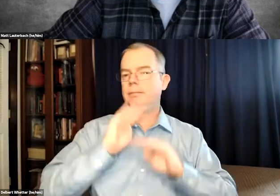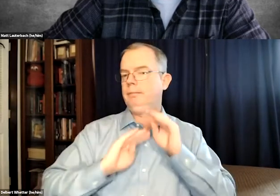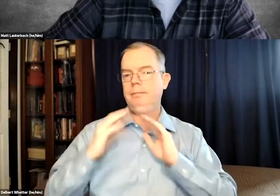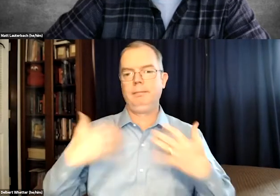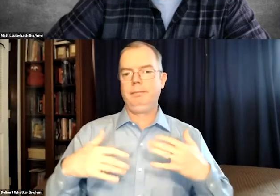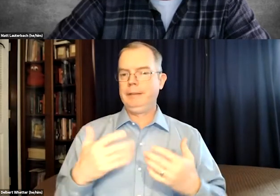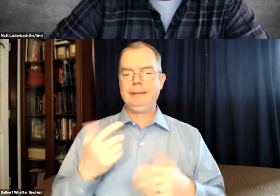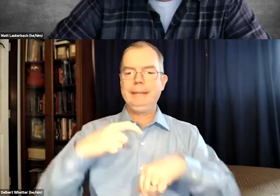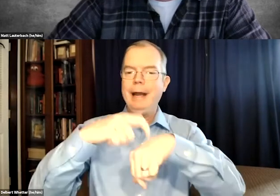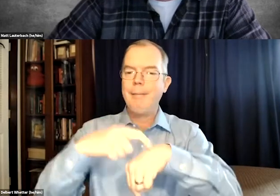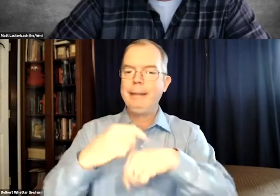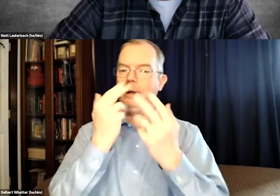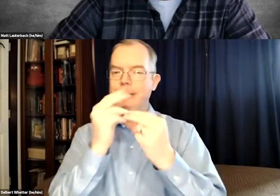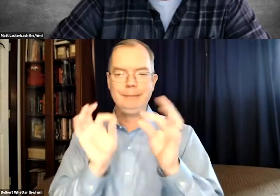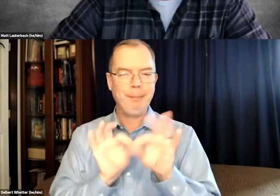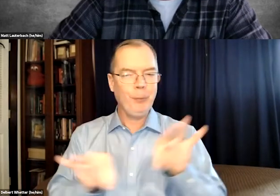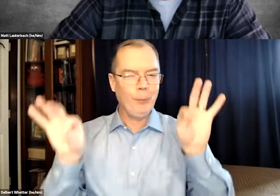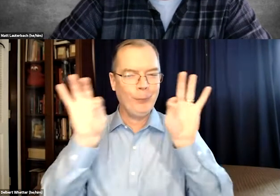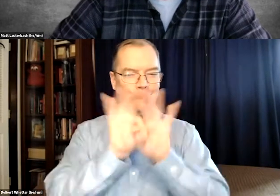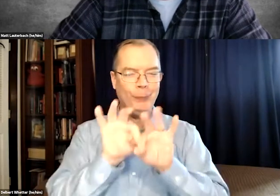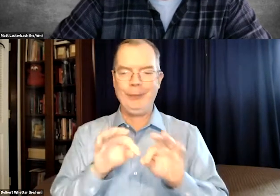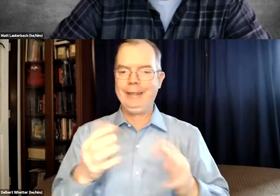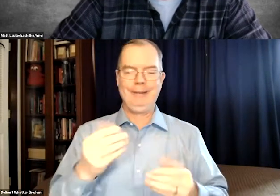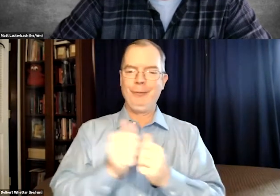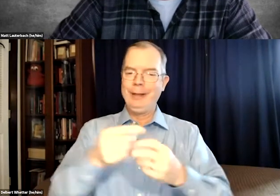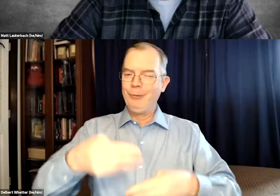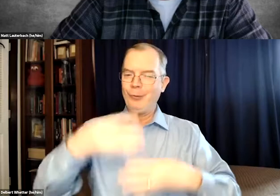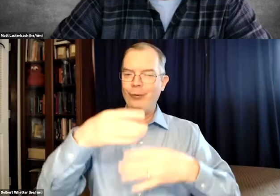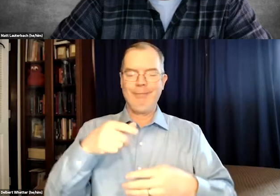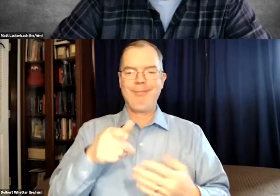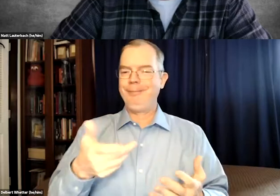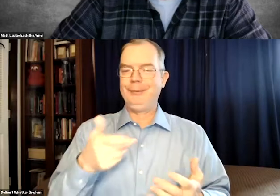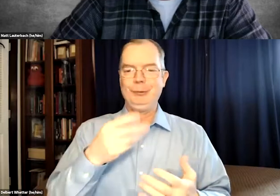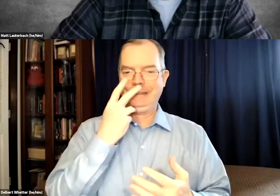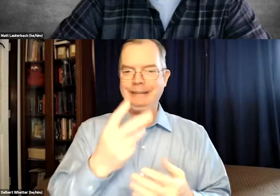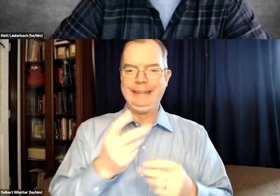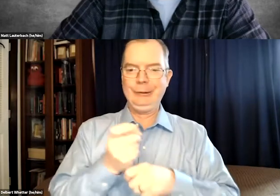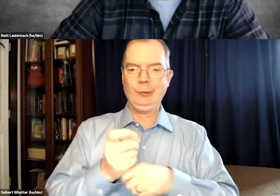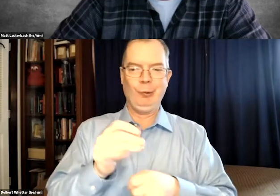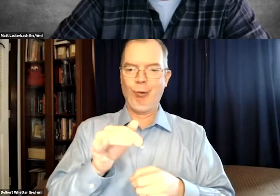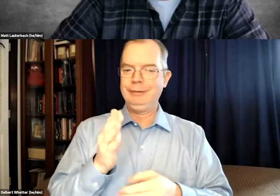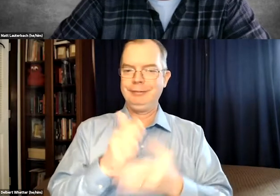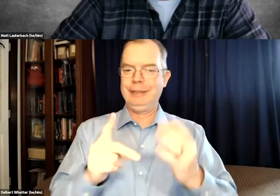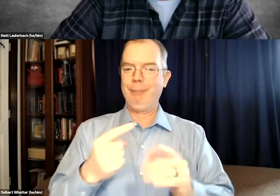It's so frustrating and the timing in comedy is so important. And with roll up captions,